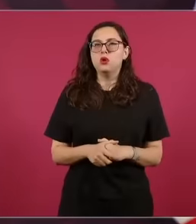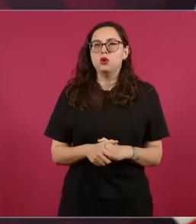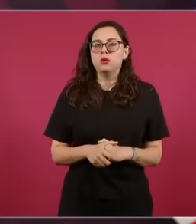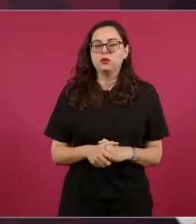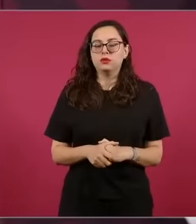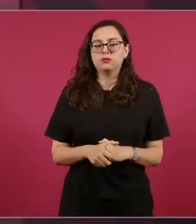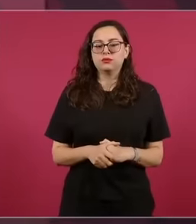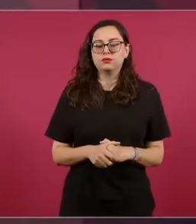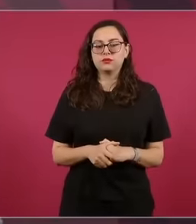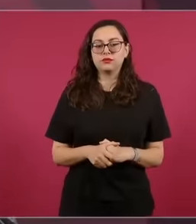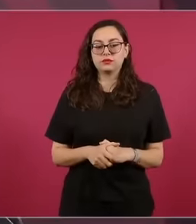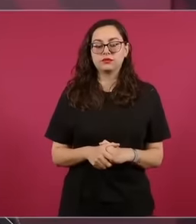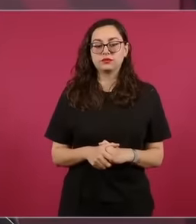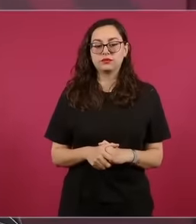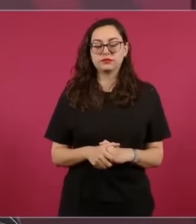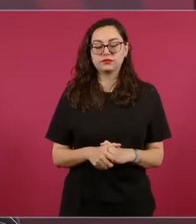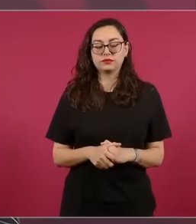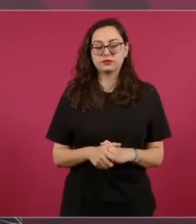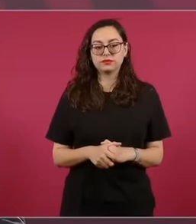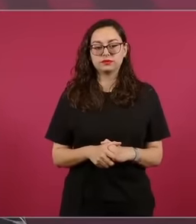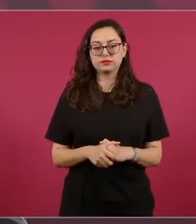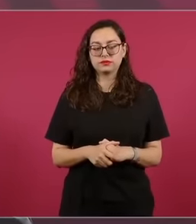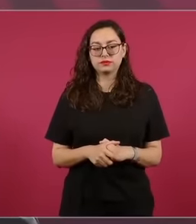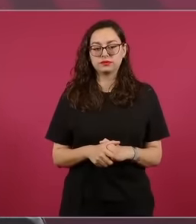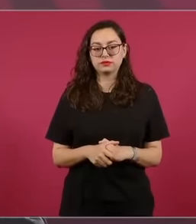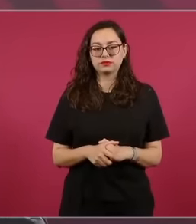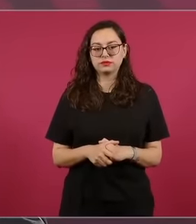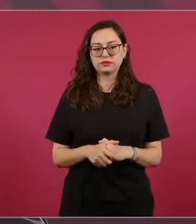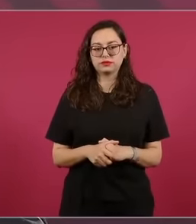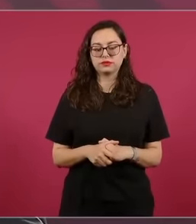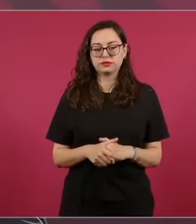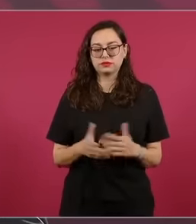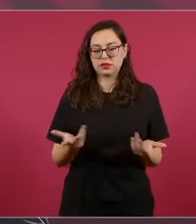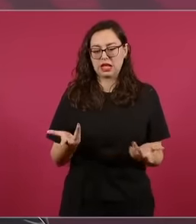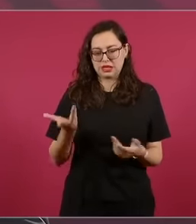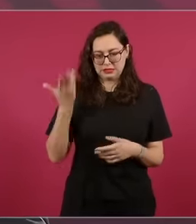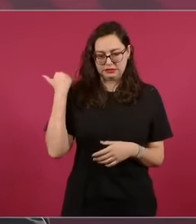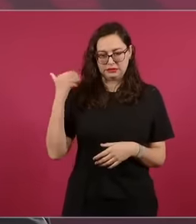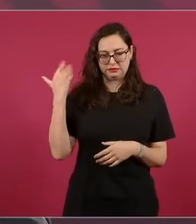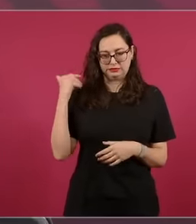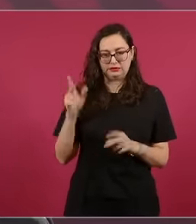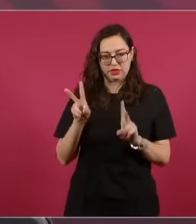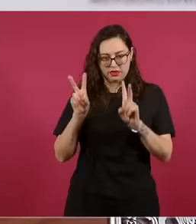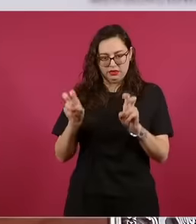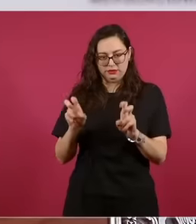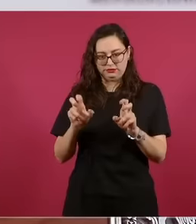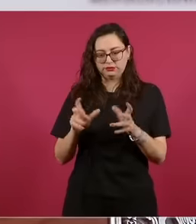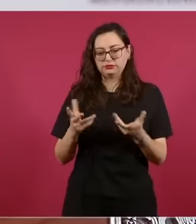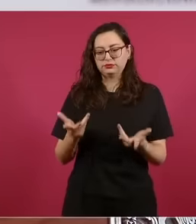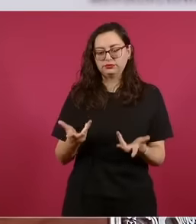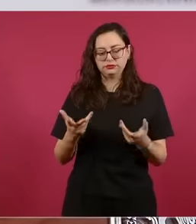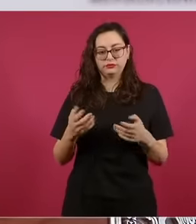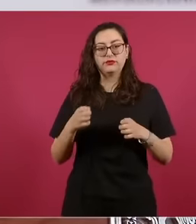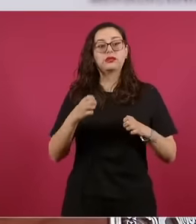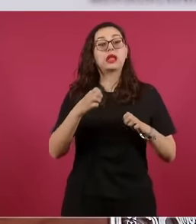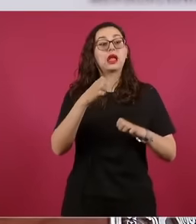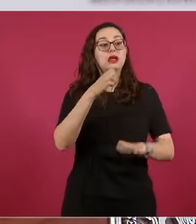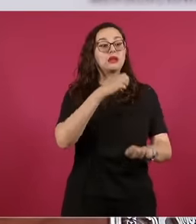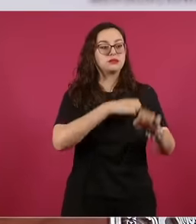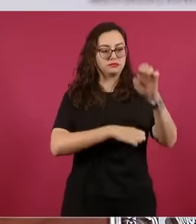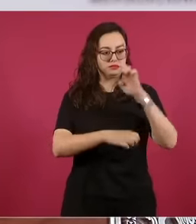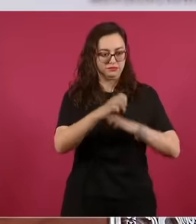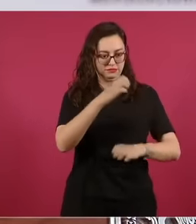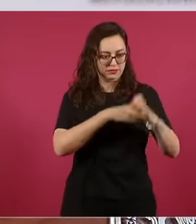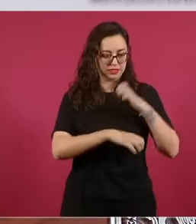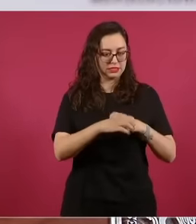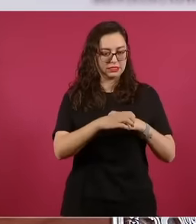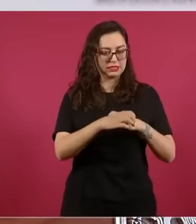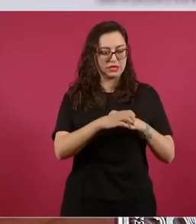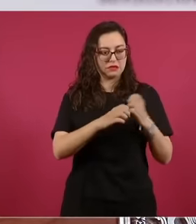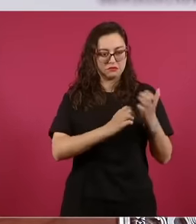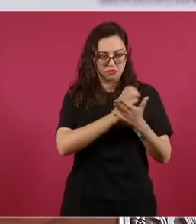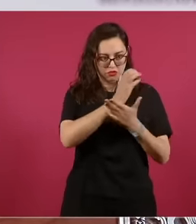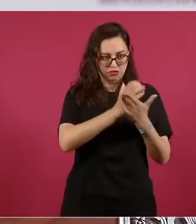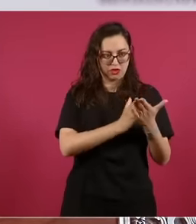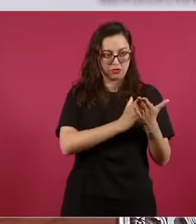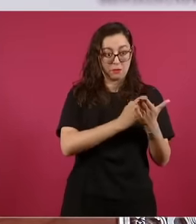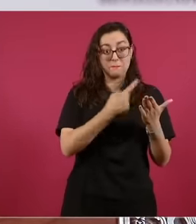the subcontracting thing was annulled, the famous outsourcing that the worker did not have benefits.